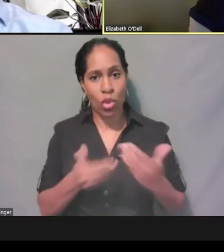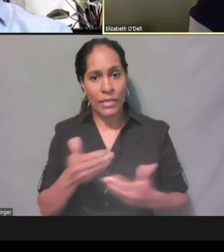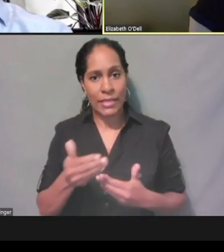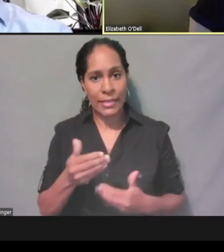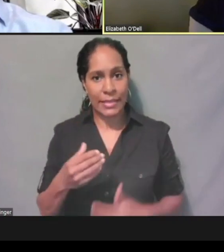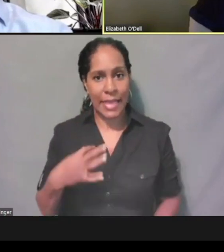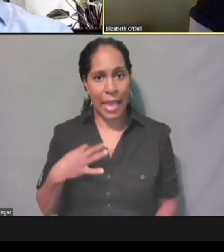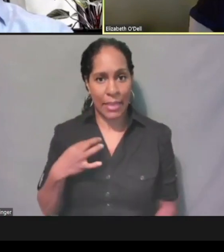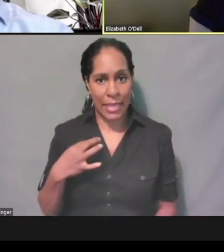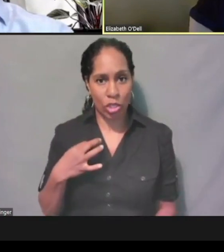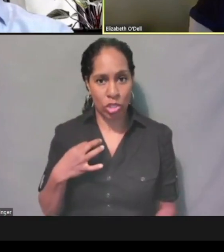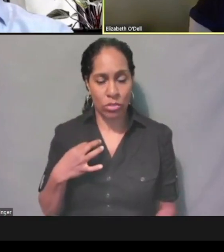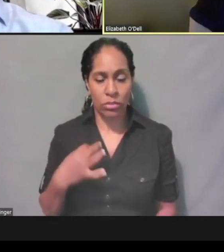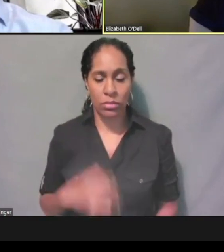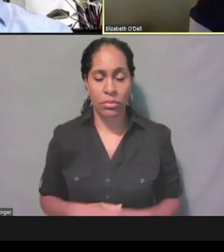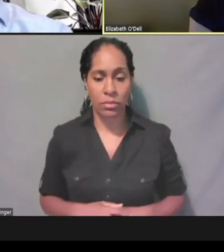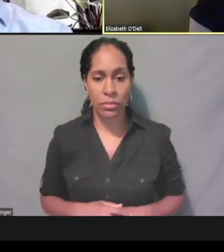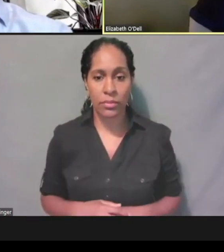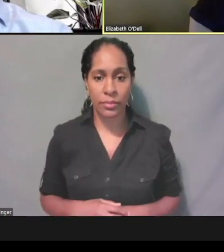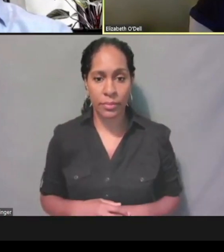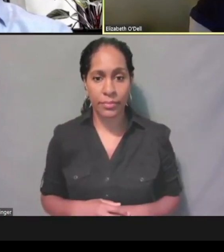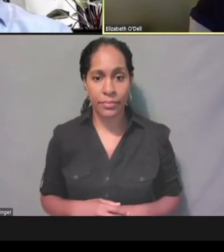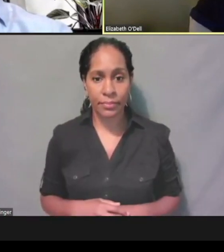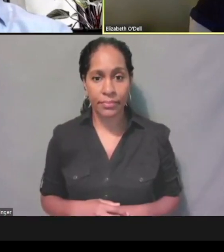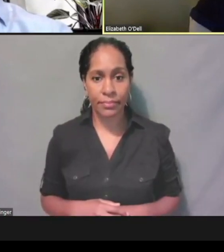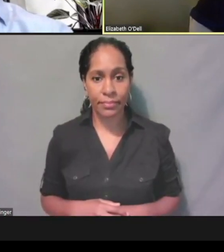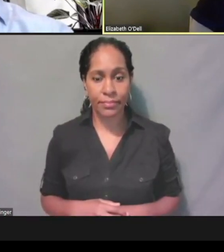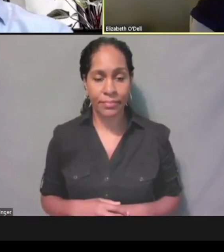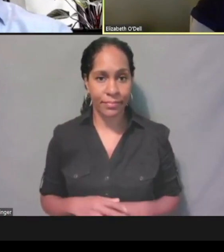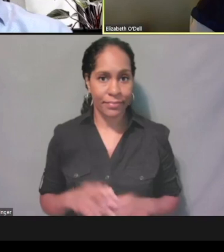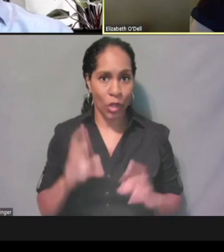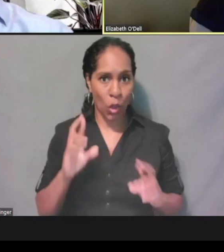if they need assistance. So, I hope that answers the question.